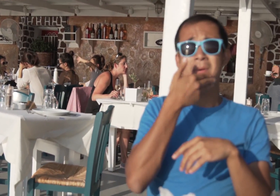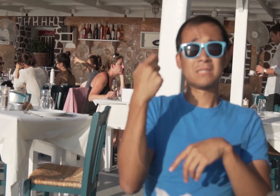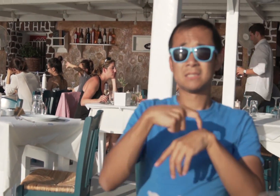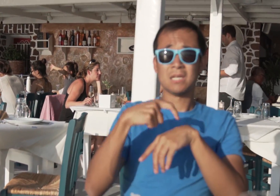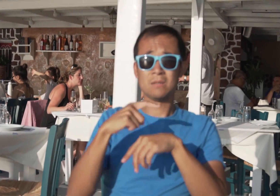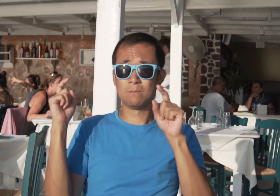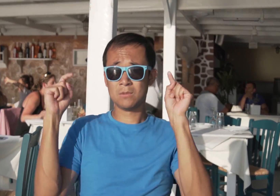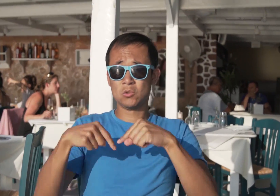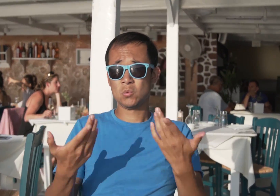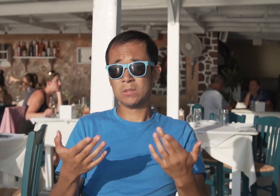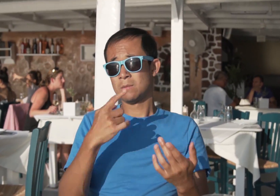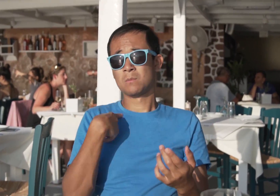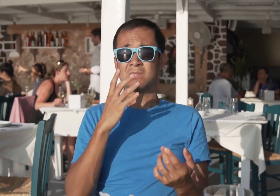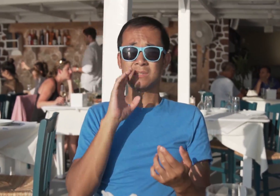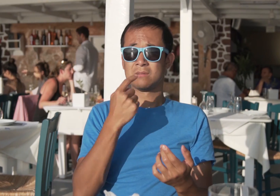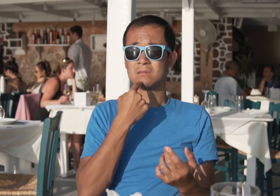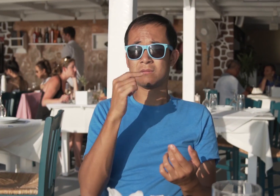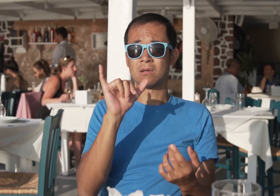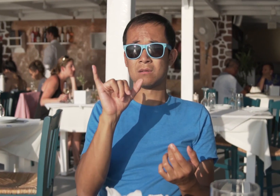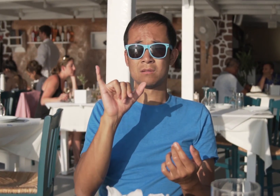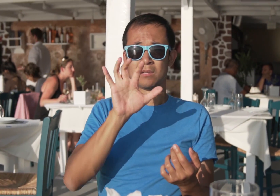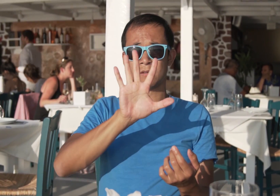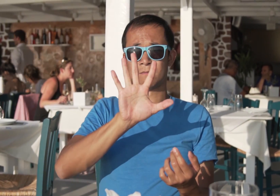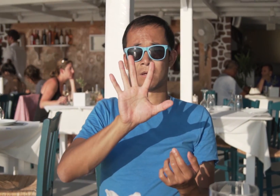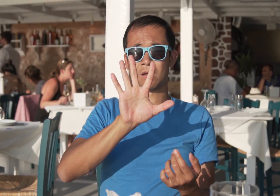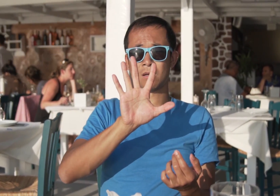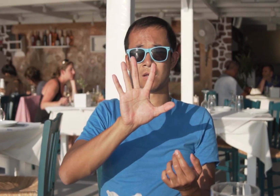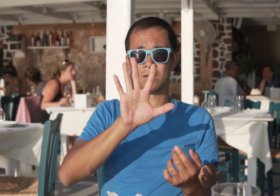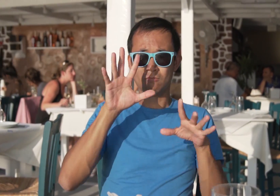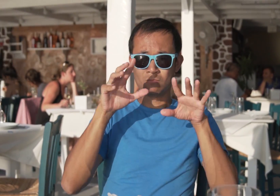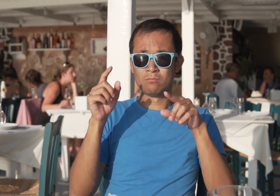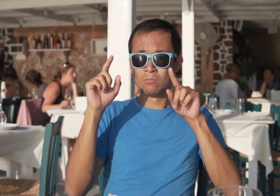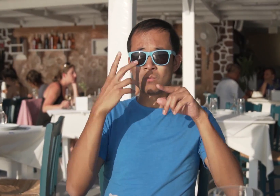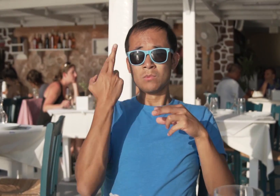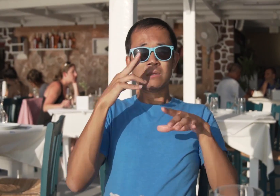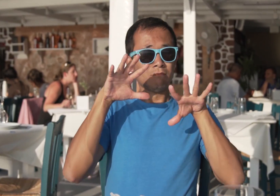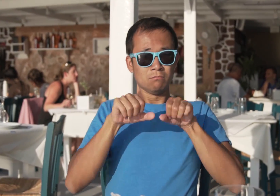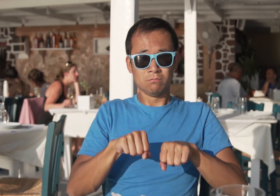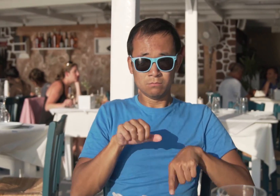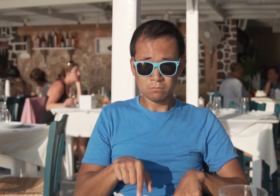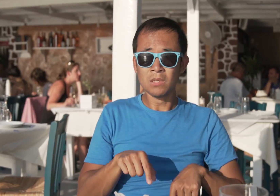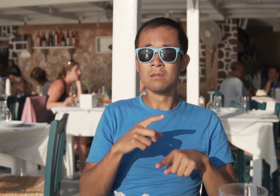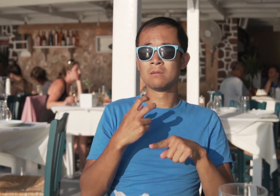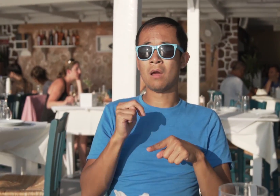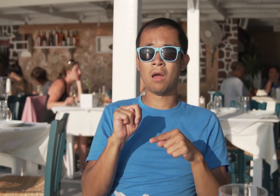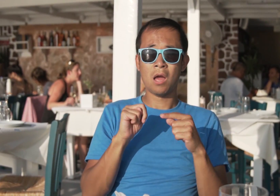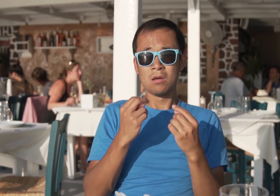The best time to go there, I would say like 5pm. You can take this best spot for a sunset view and eat dinner.